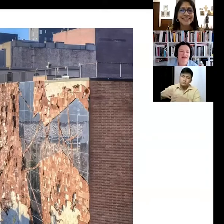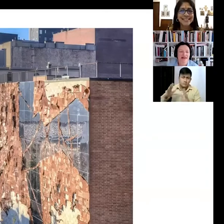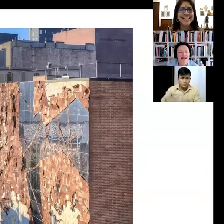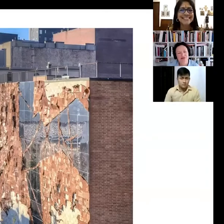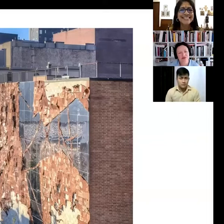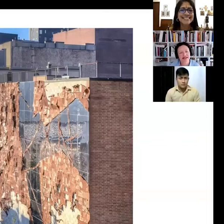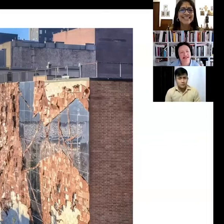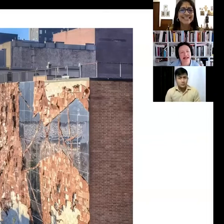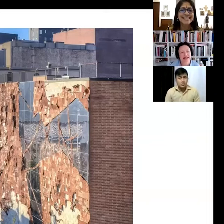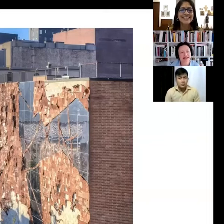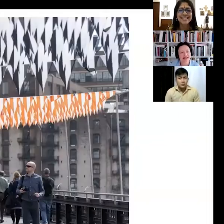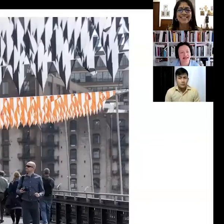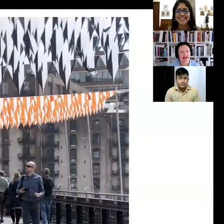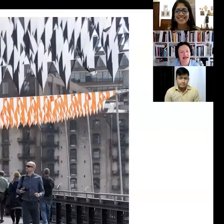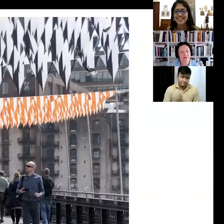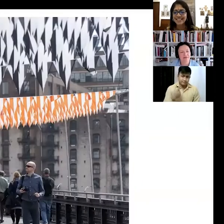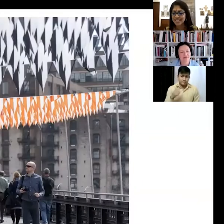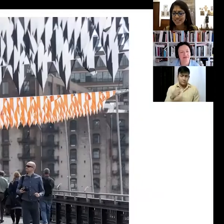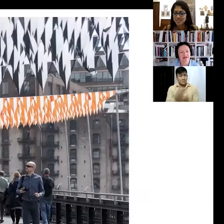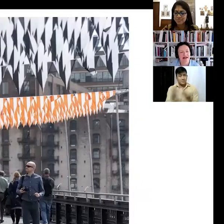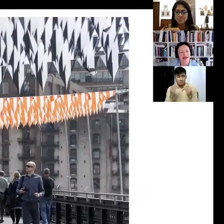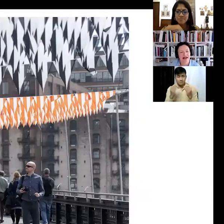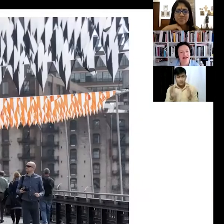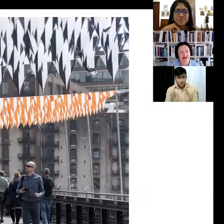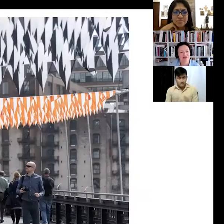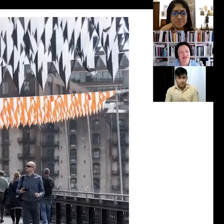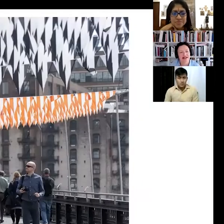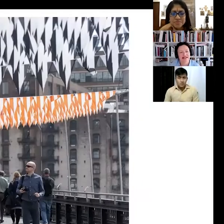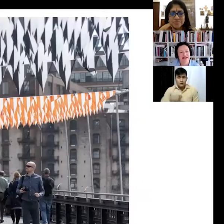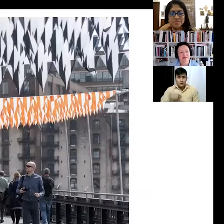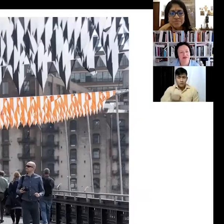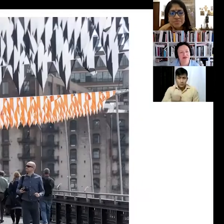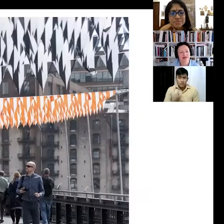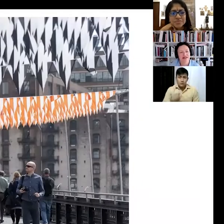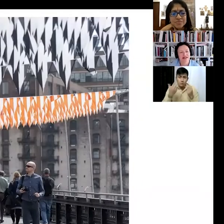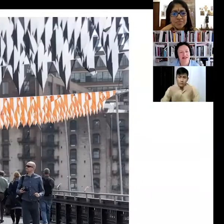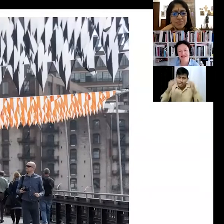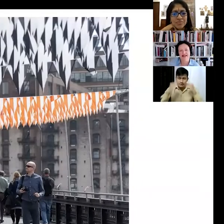yeah... let's go to the next slide. and I'd like to show the next style because it's like